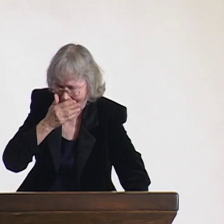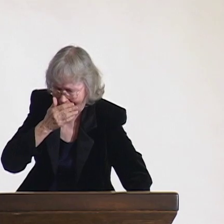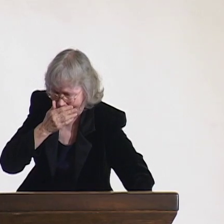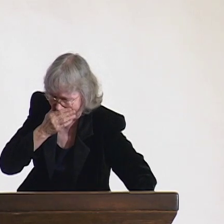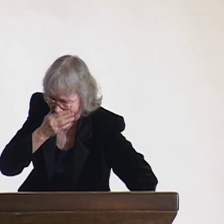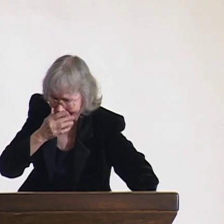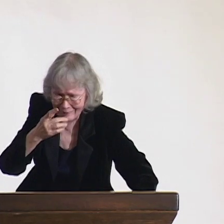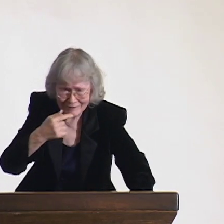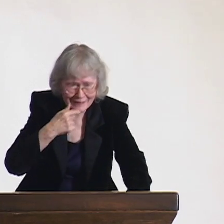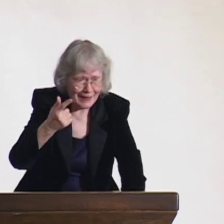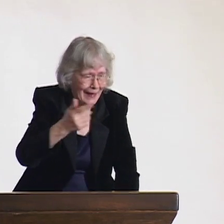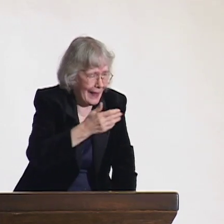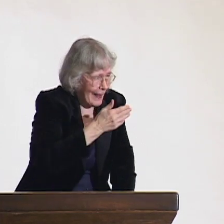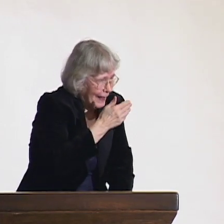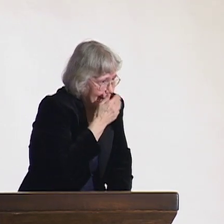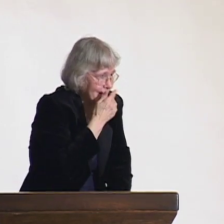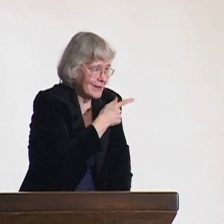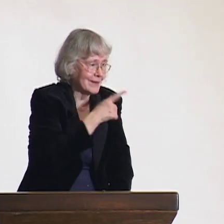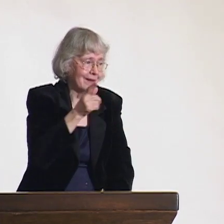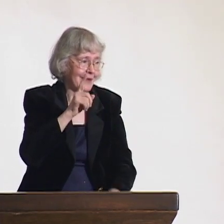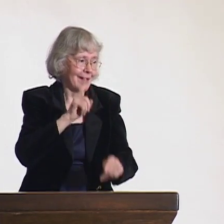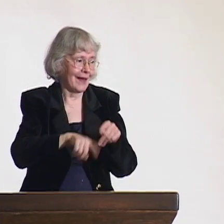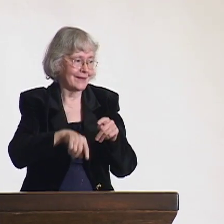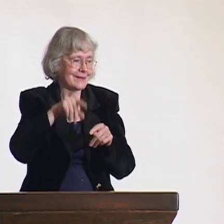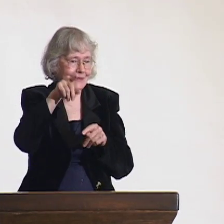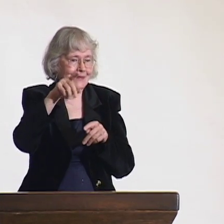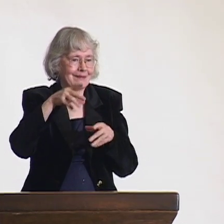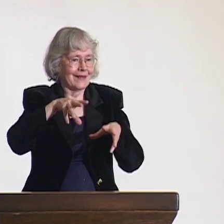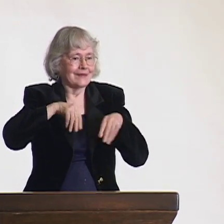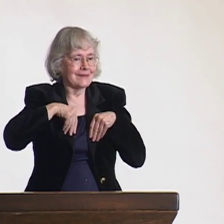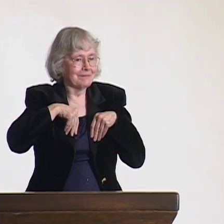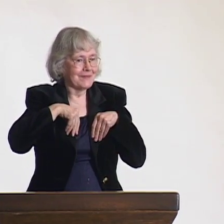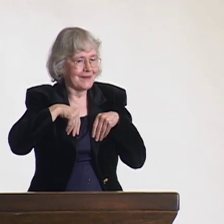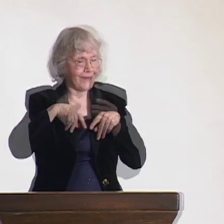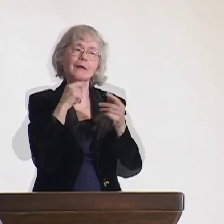and could not accept the concept of men and women being equal.